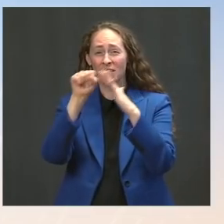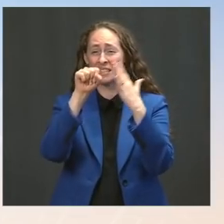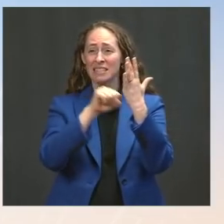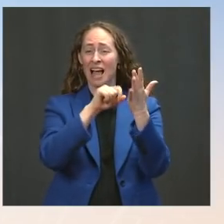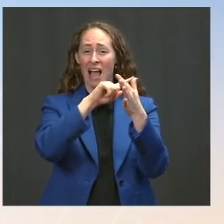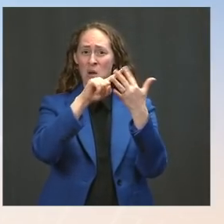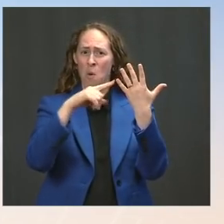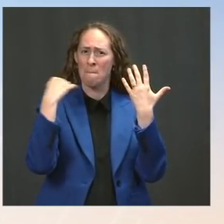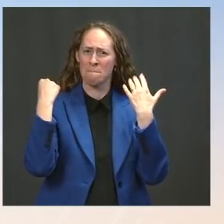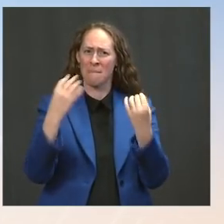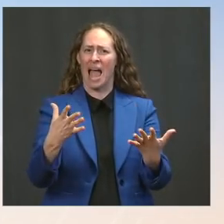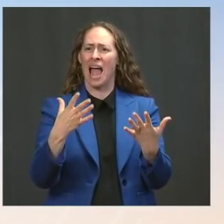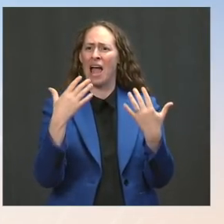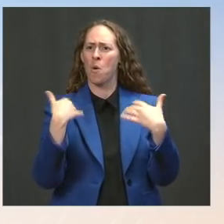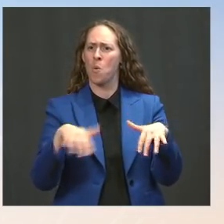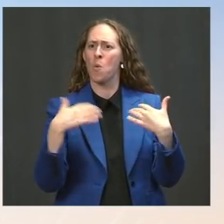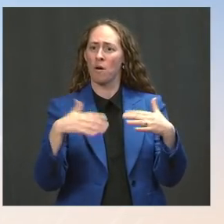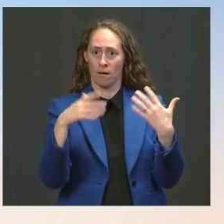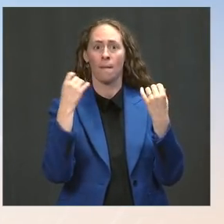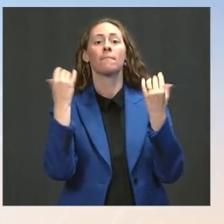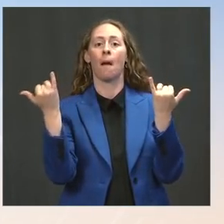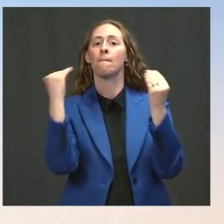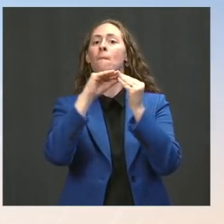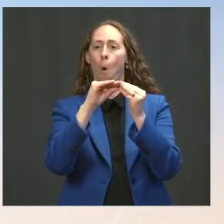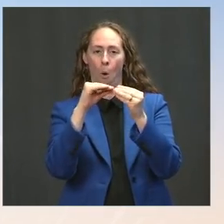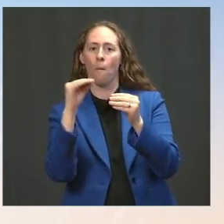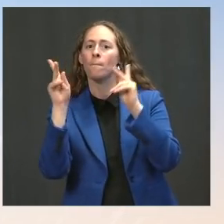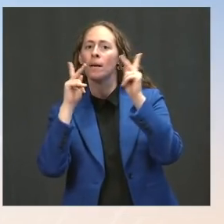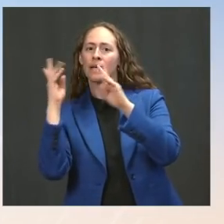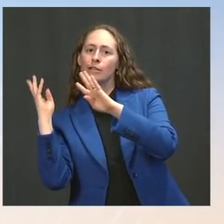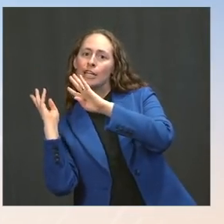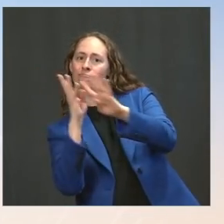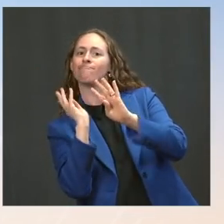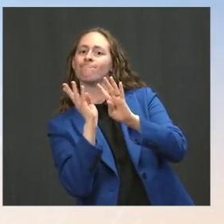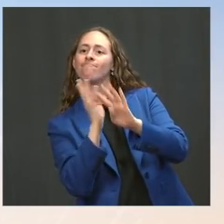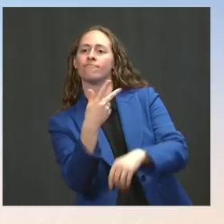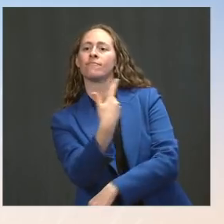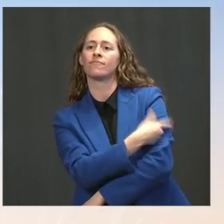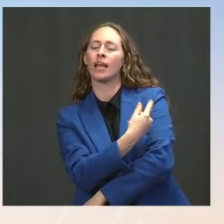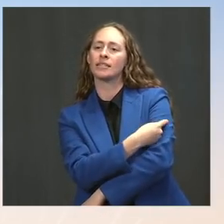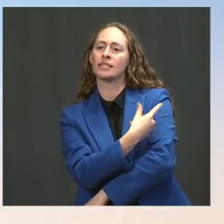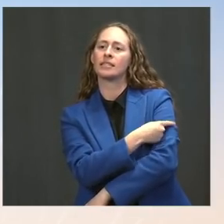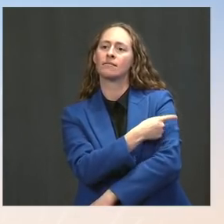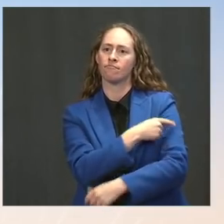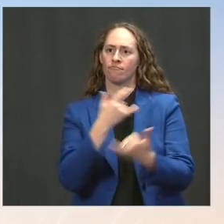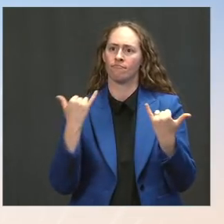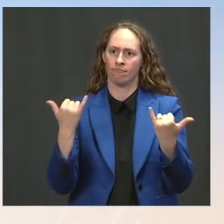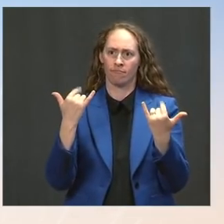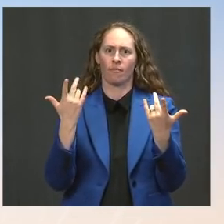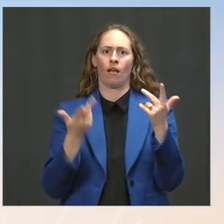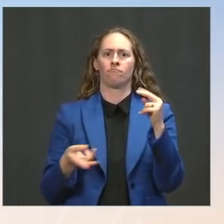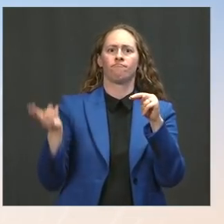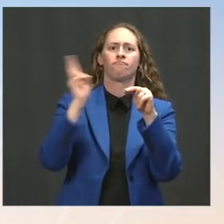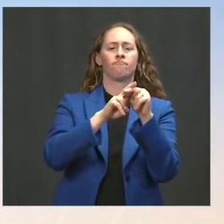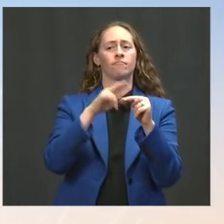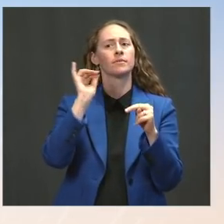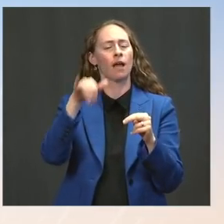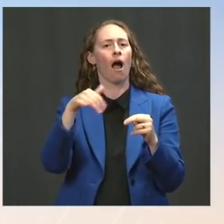had a higher rate of people getting newly vaccinated compared to the national average. Again, this is a positive trend. And just one more recent proof point: